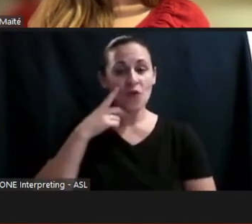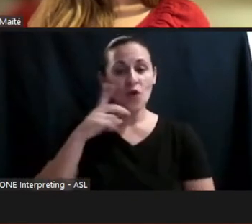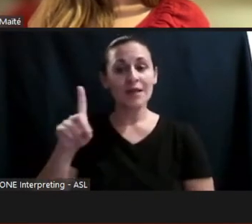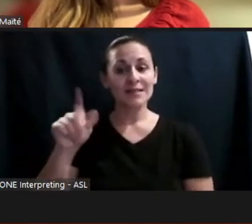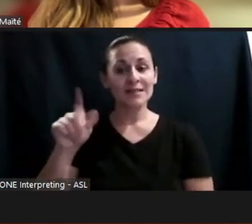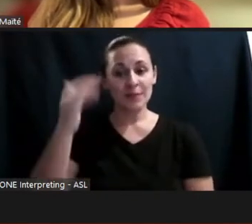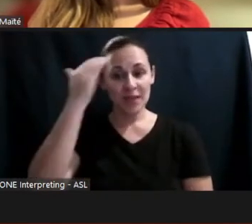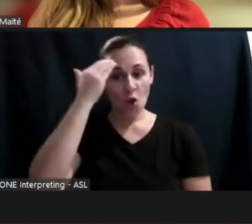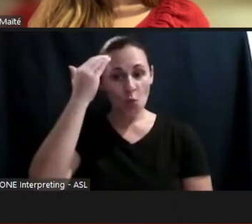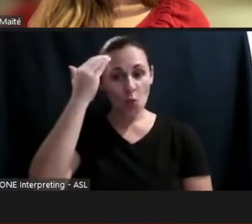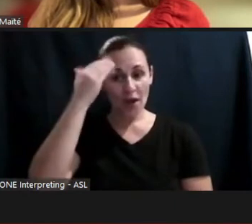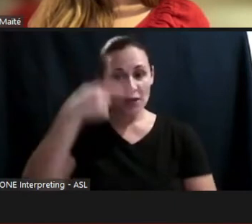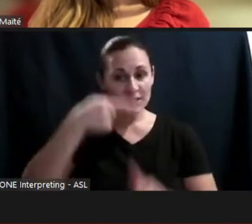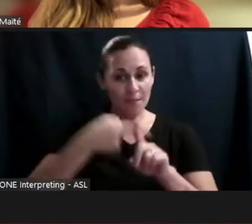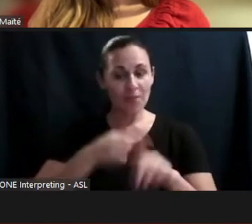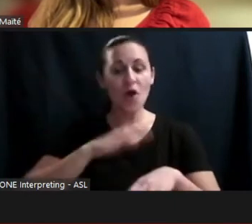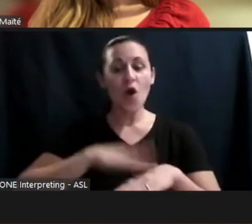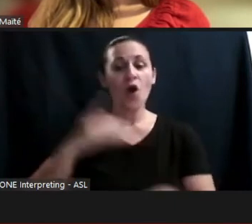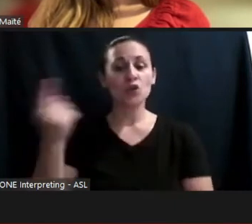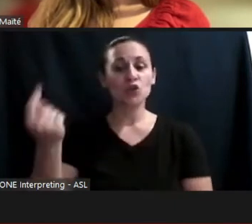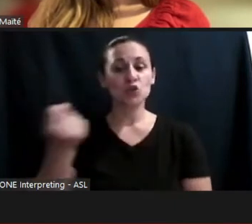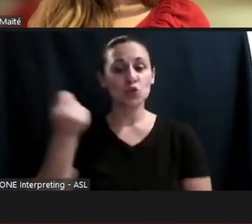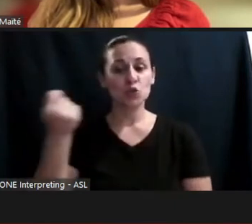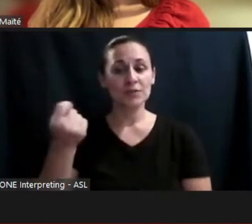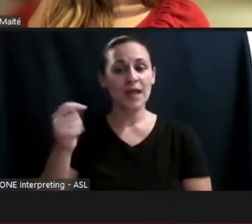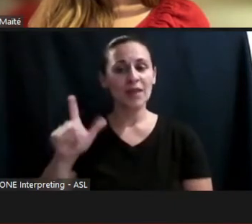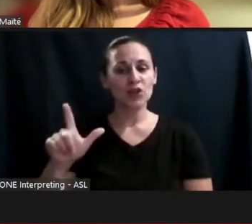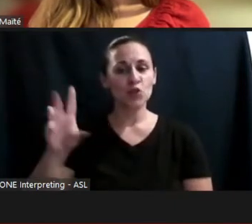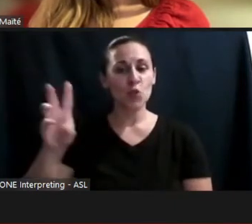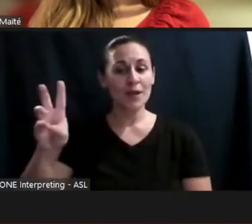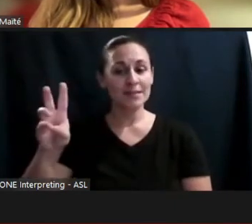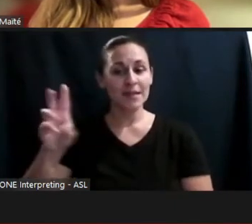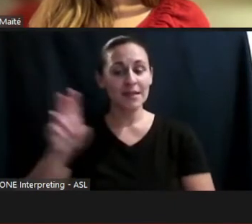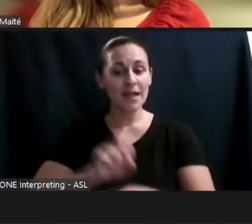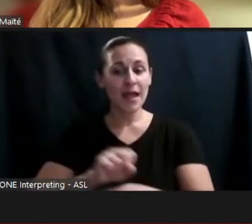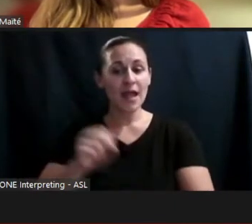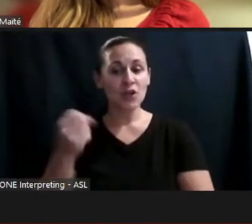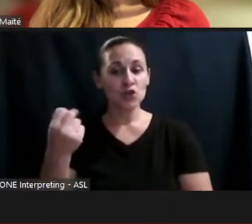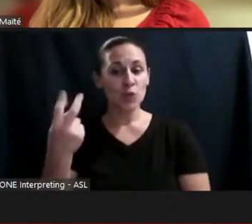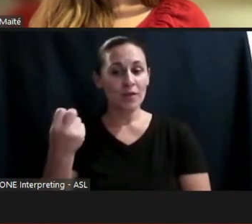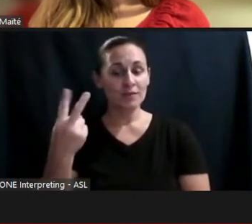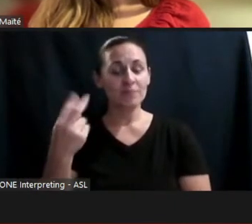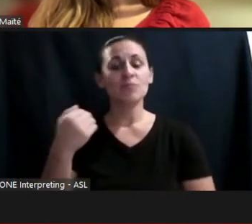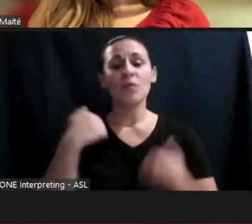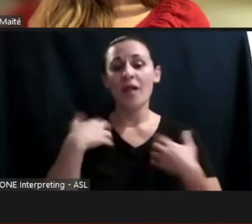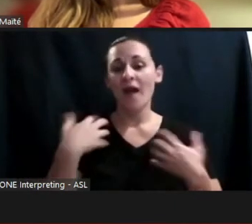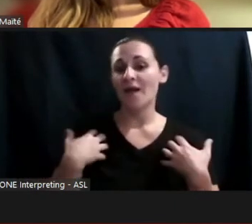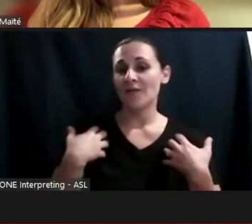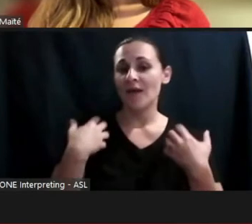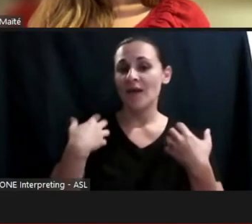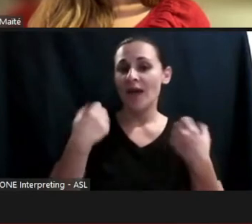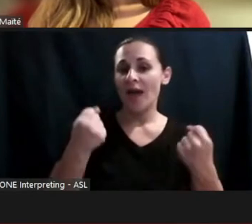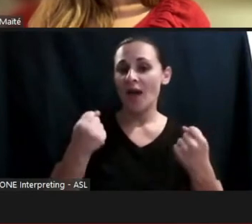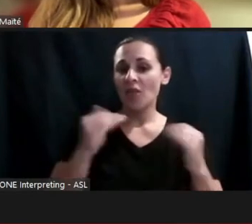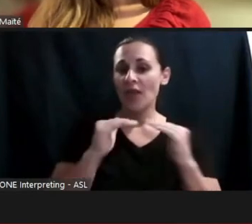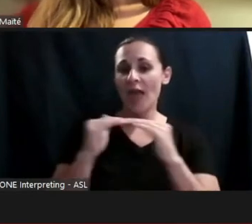on Tuesday, the 26th, at noon. There's going to be a health equity for faculty fireside chat.